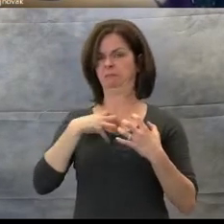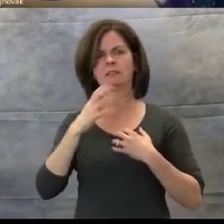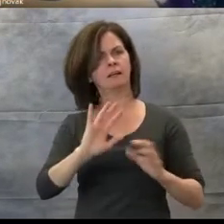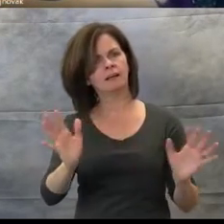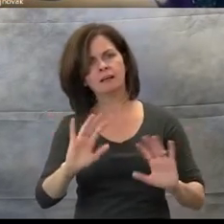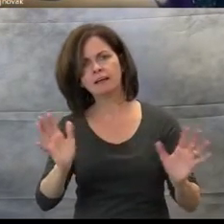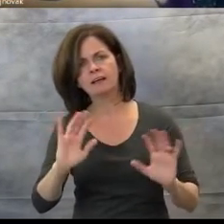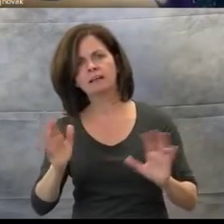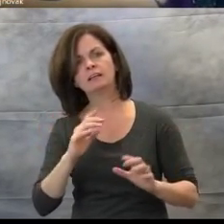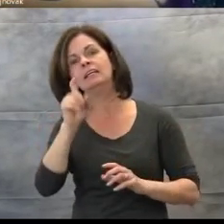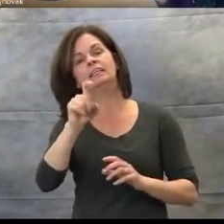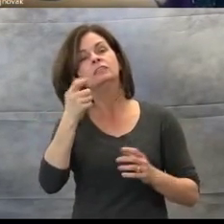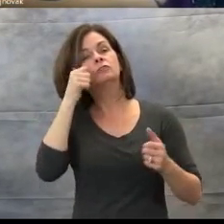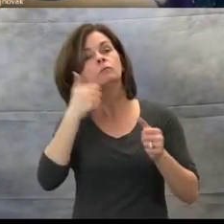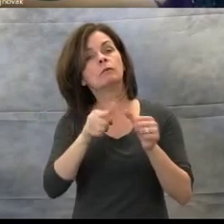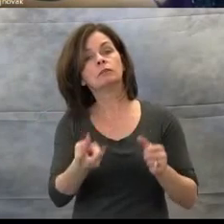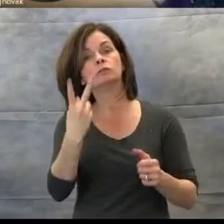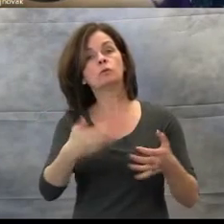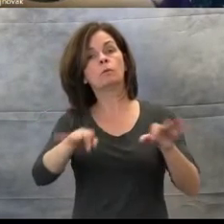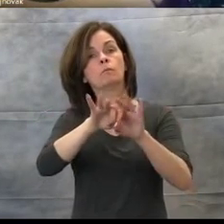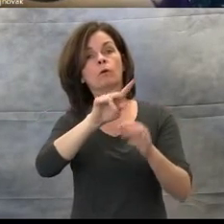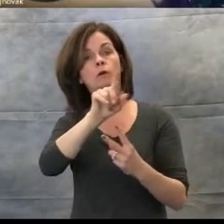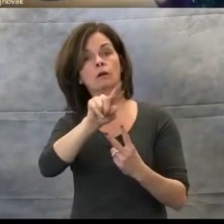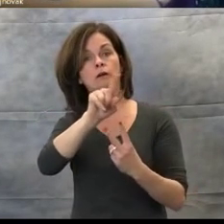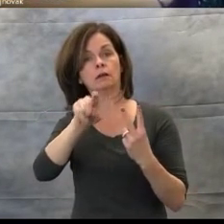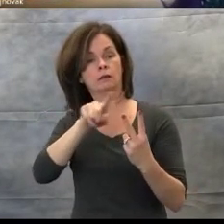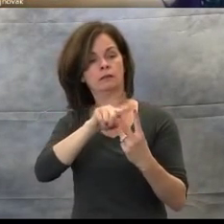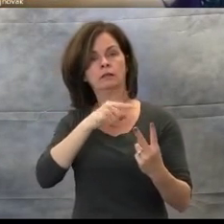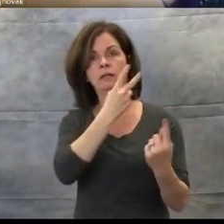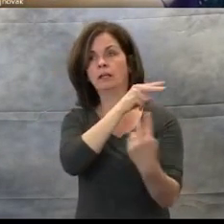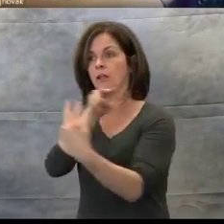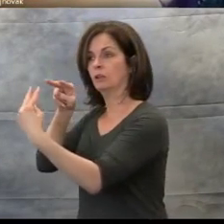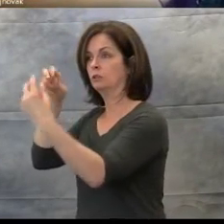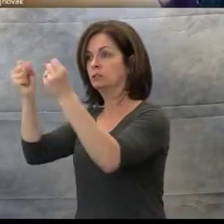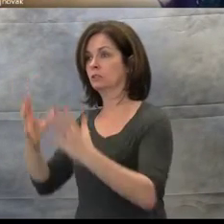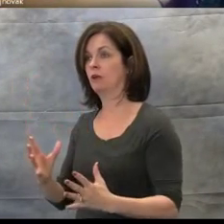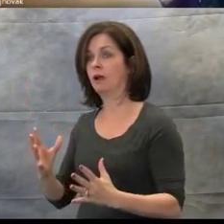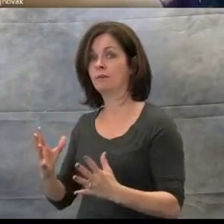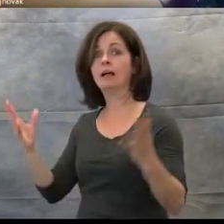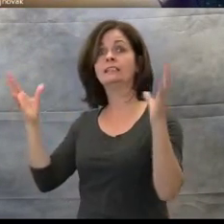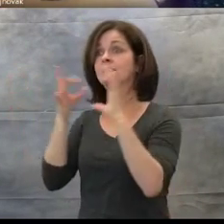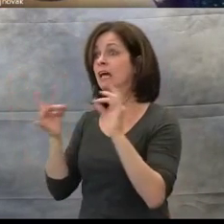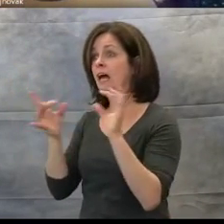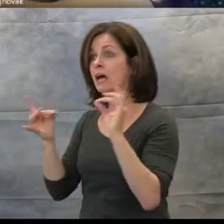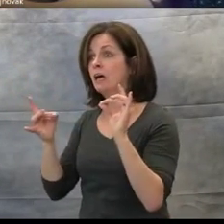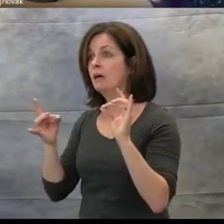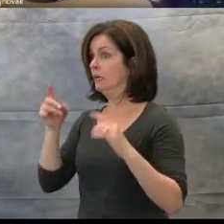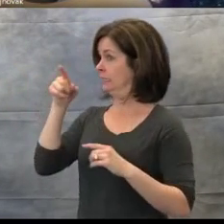He looks at the driver and says. 'Is this Bus Number 7?